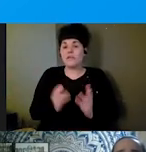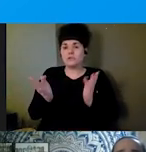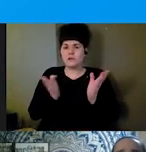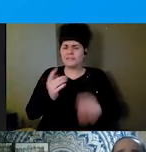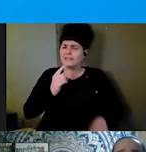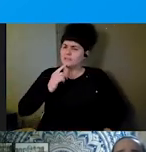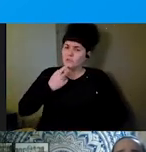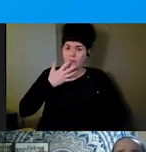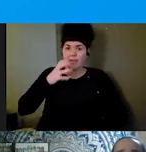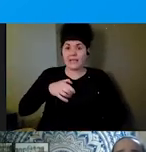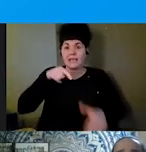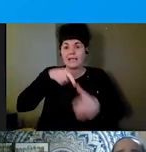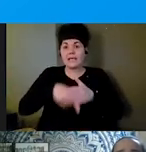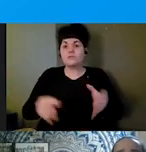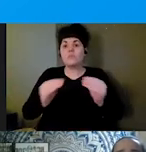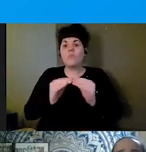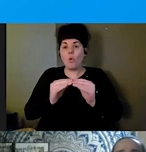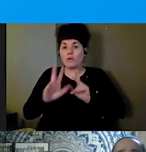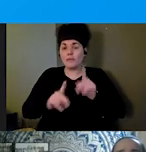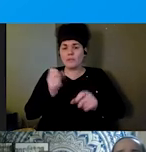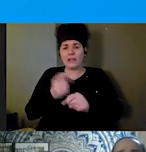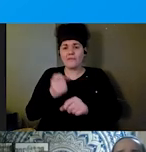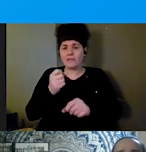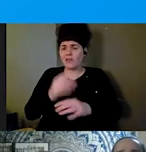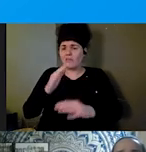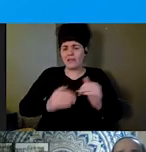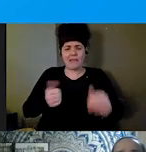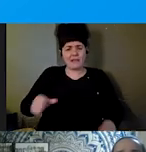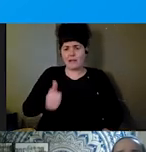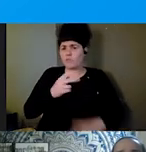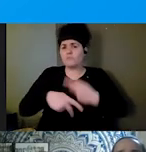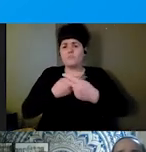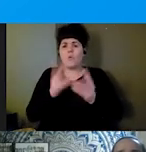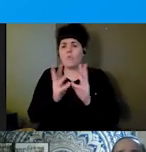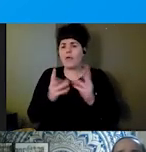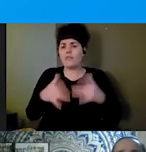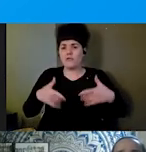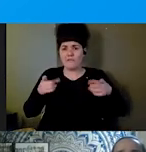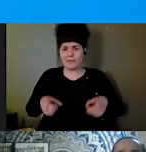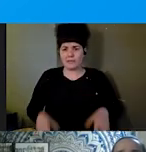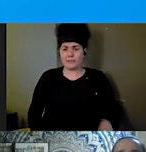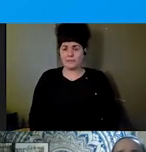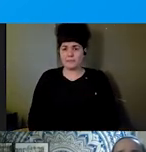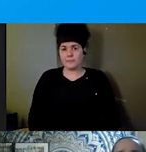than any other weather event." And with that is a disproportionate impact that